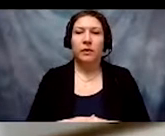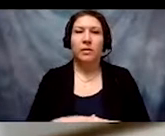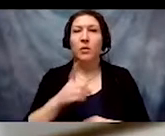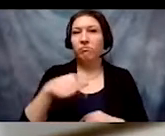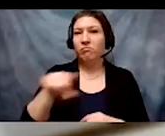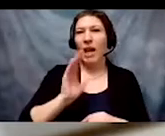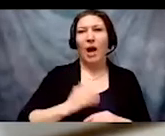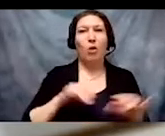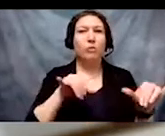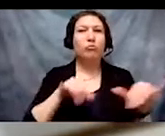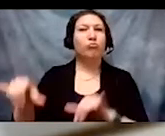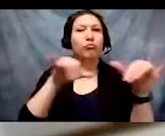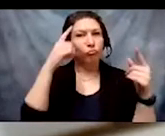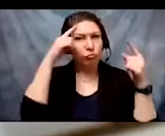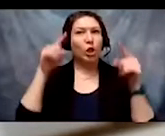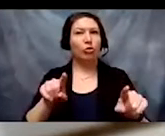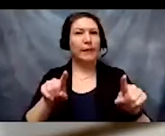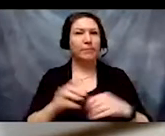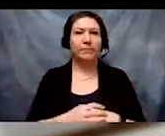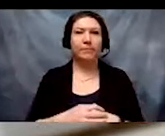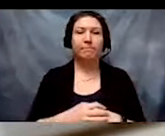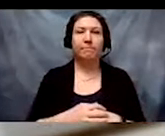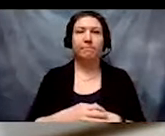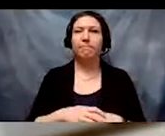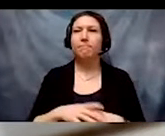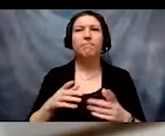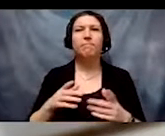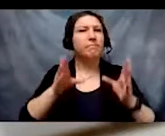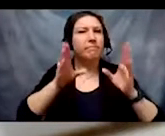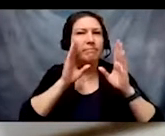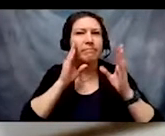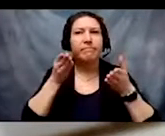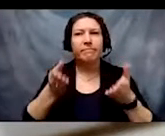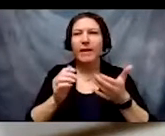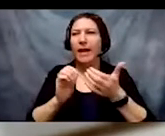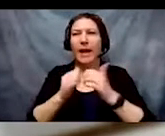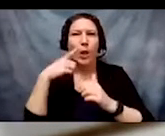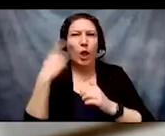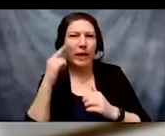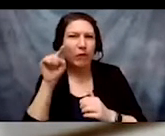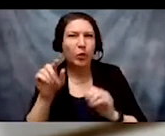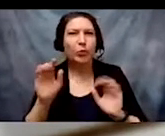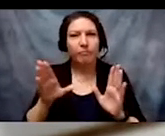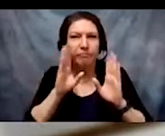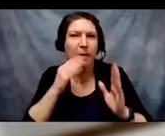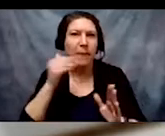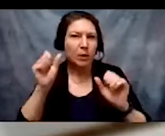Be present, however that works for you. Turn your camera on for breakouts, if you can.